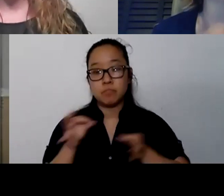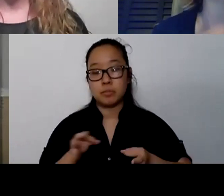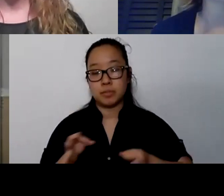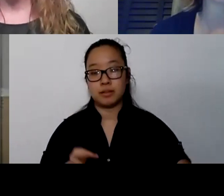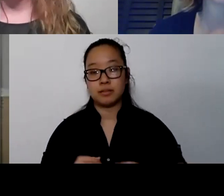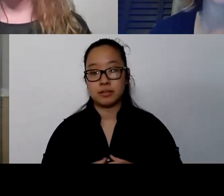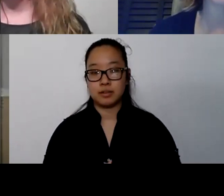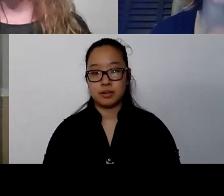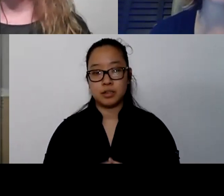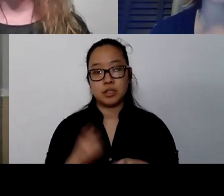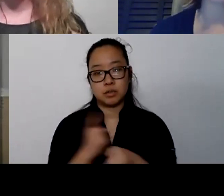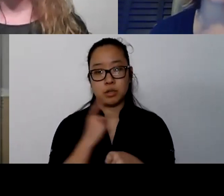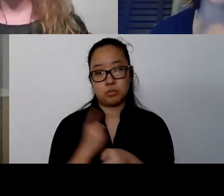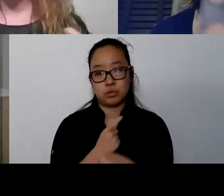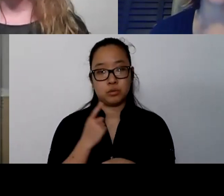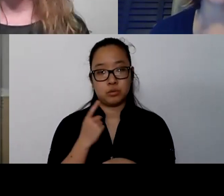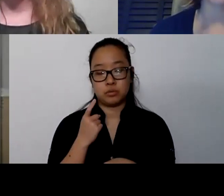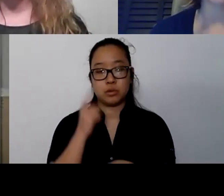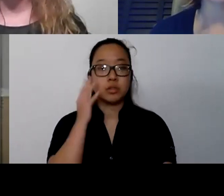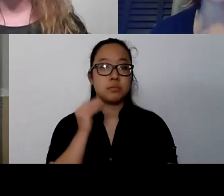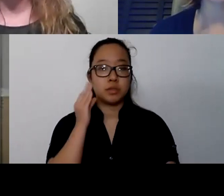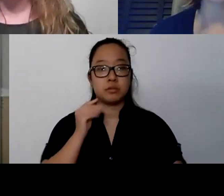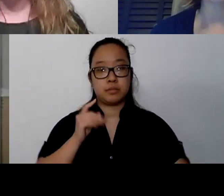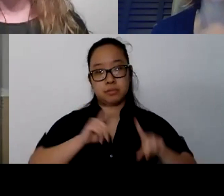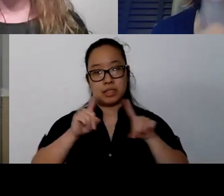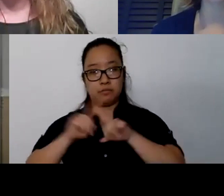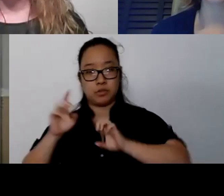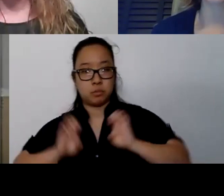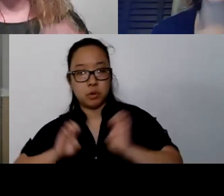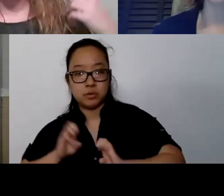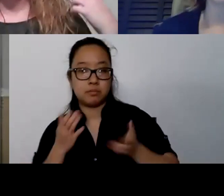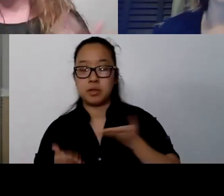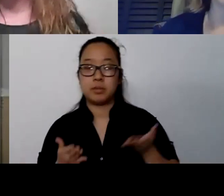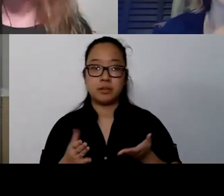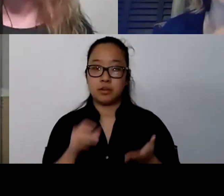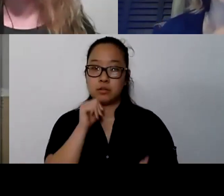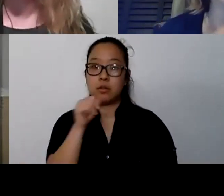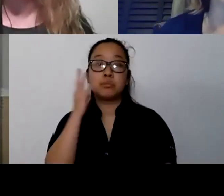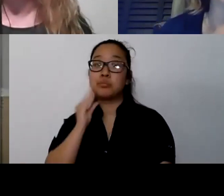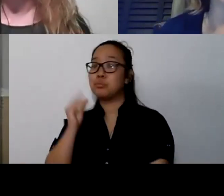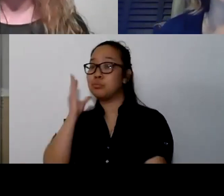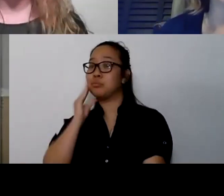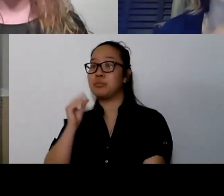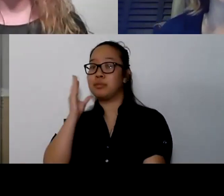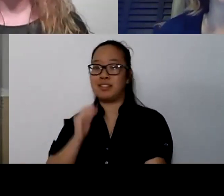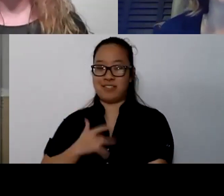these different emotions of feelings, especially if maybe we're not used to it, it's very isolating, right? It doesn't feel comfortable.